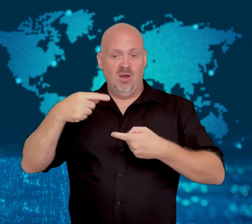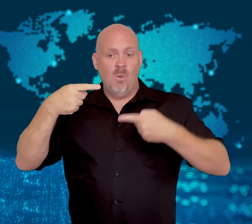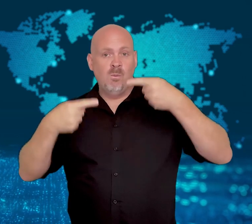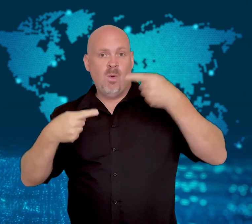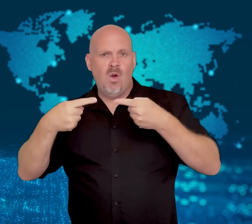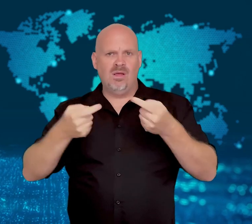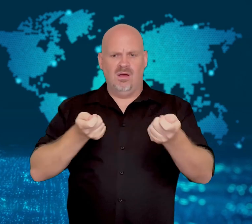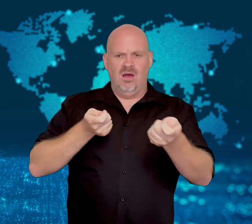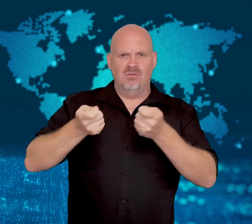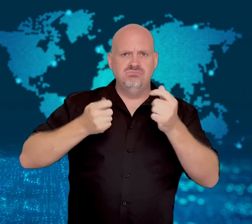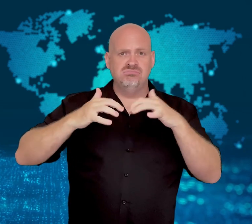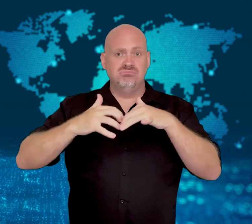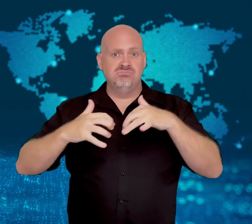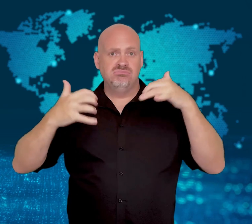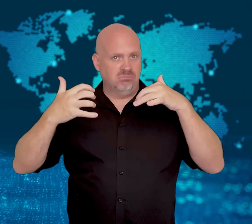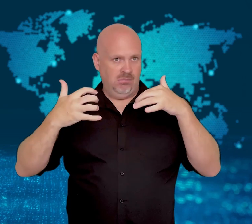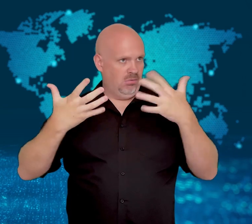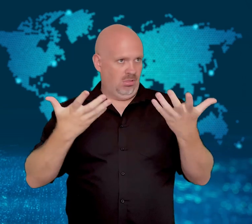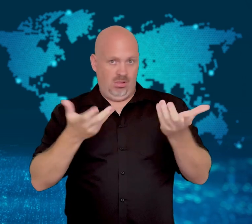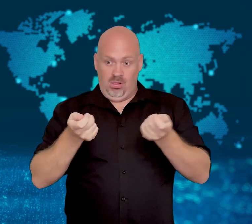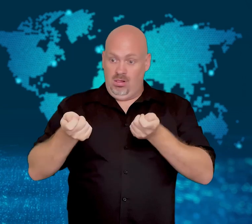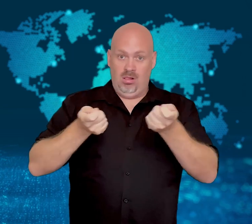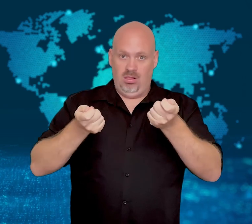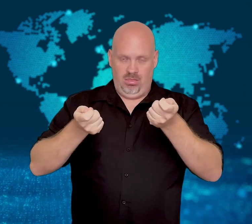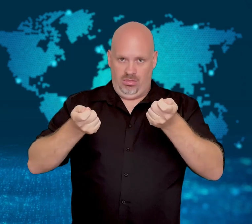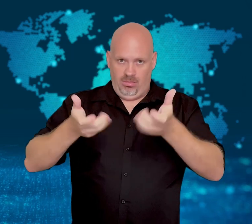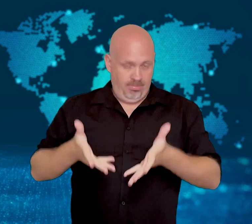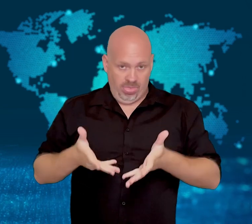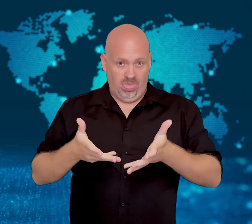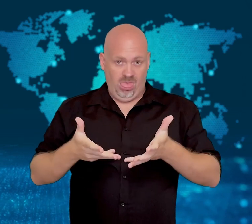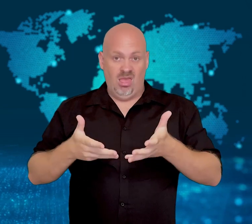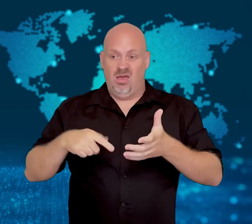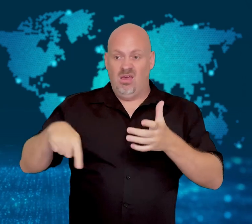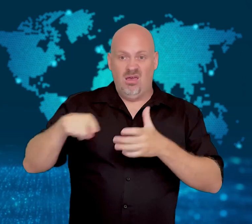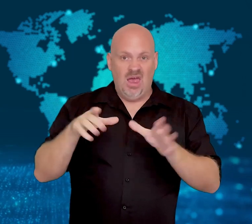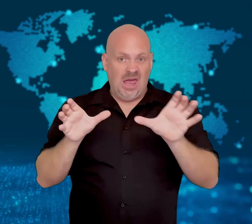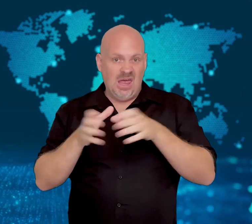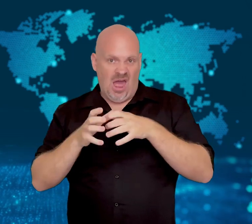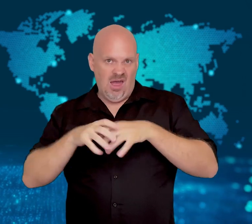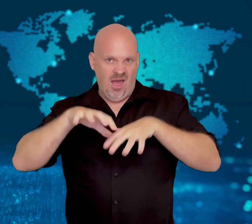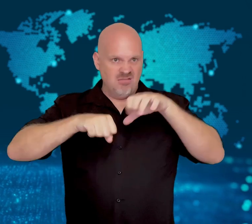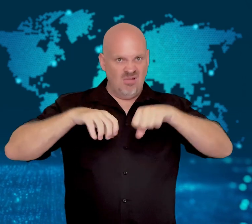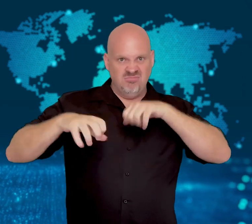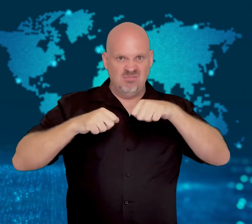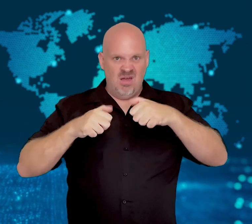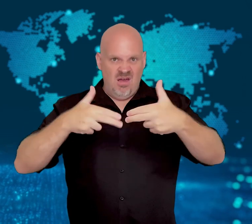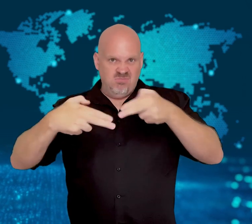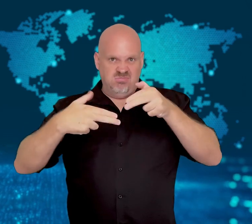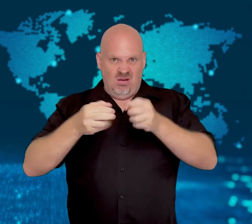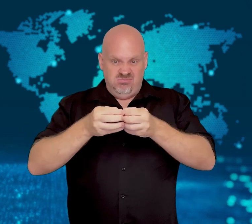Since his death, there has been a political vacuum that has allowed